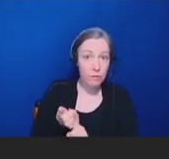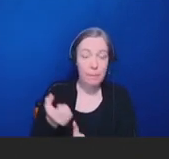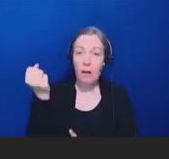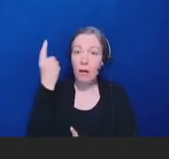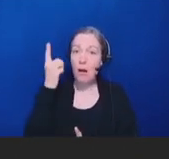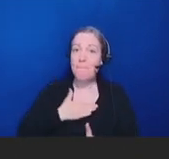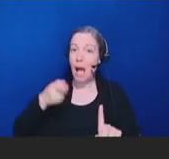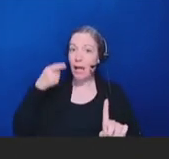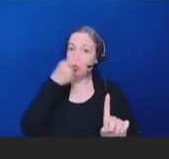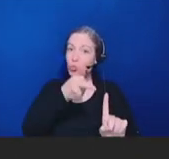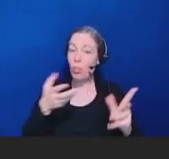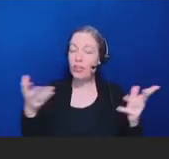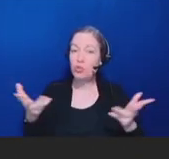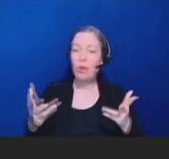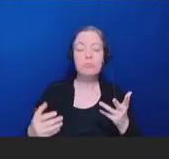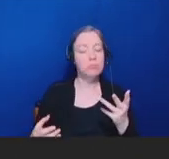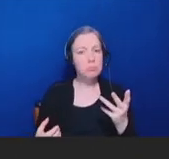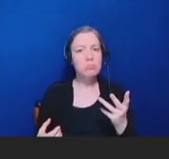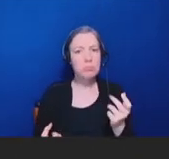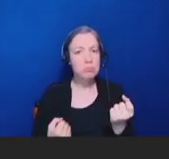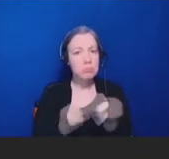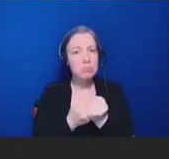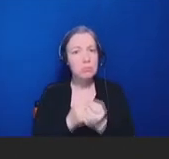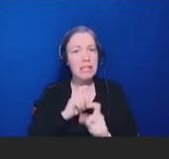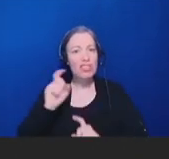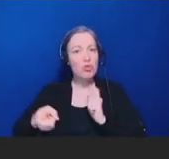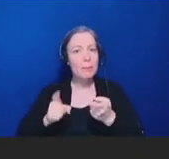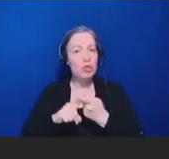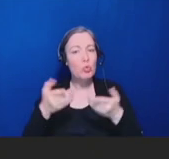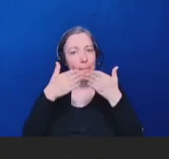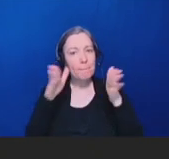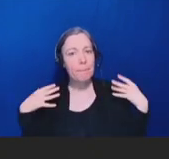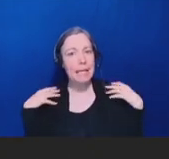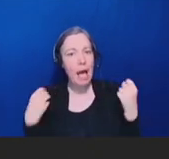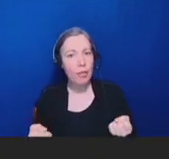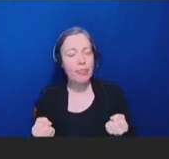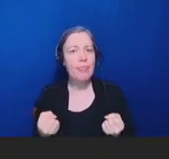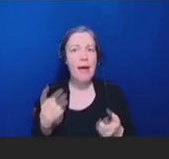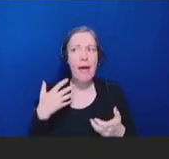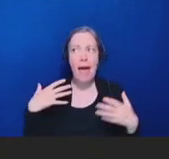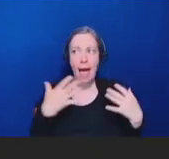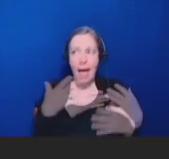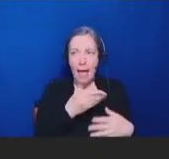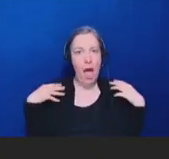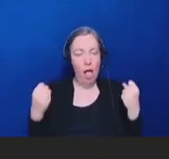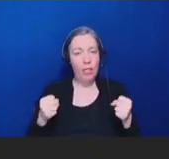to overall public health and wellbeing of the American population. One of the most basic